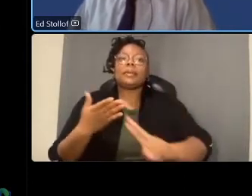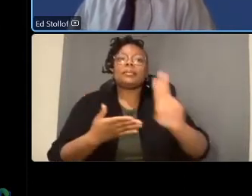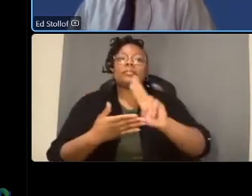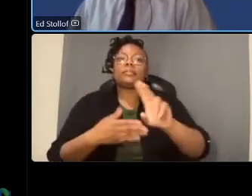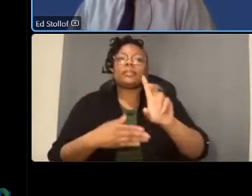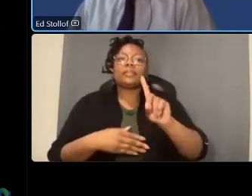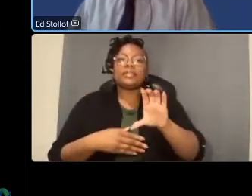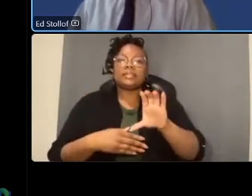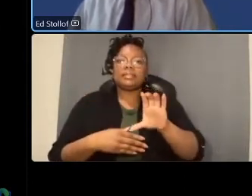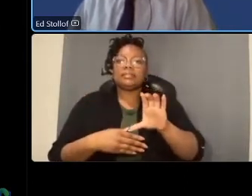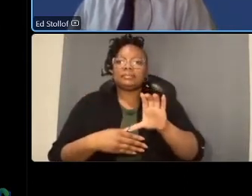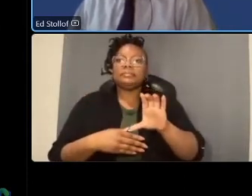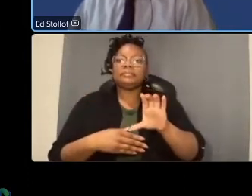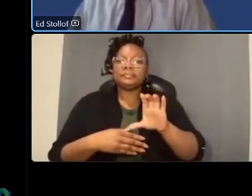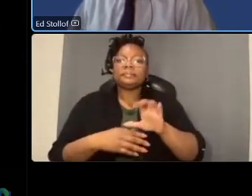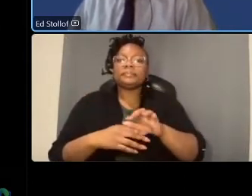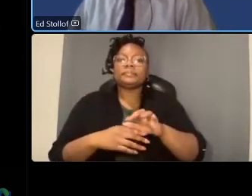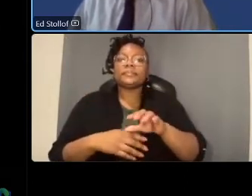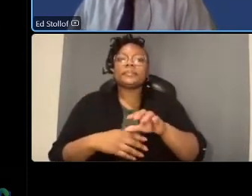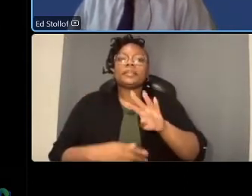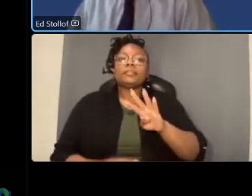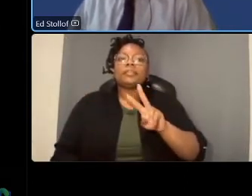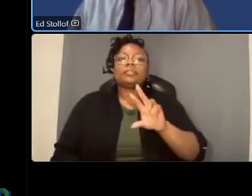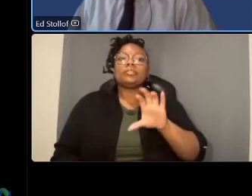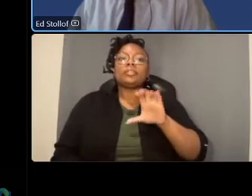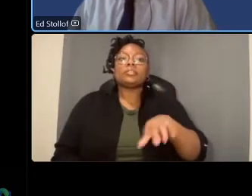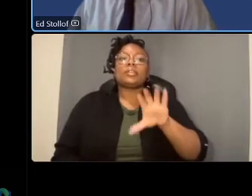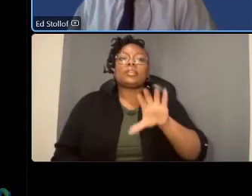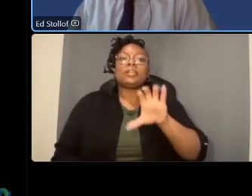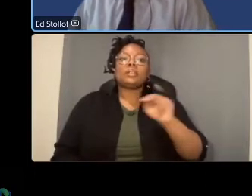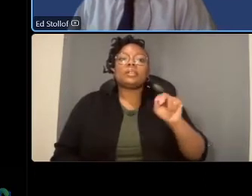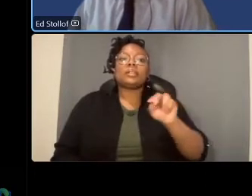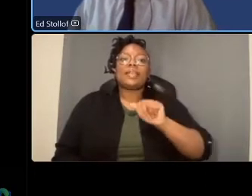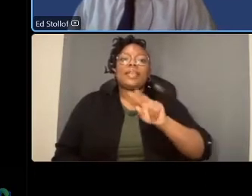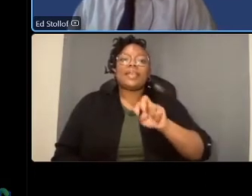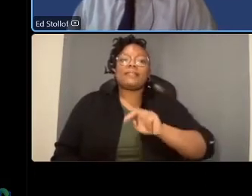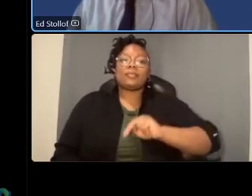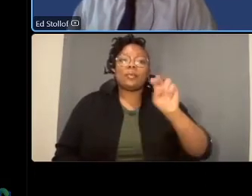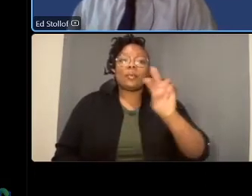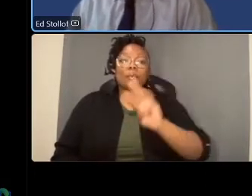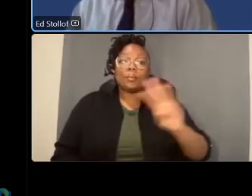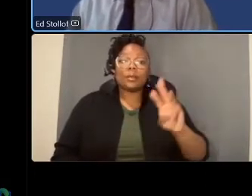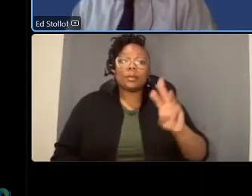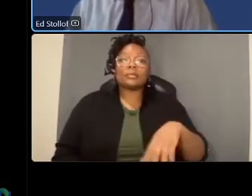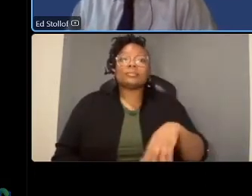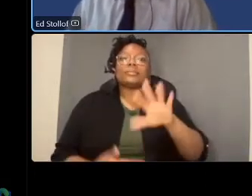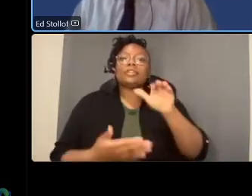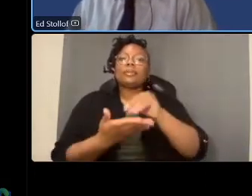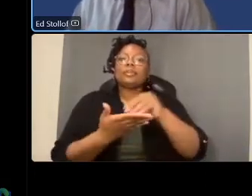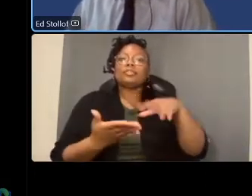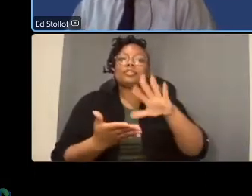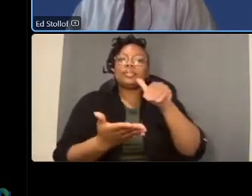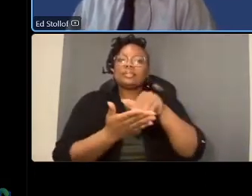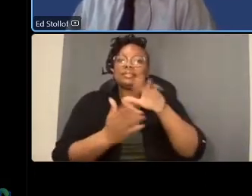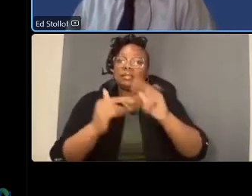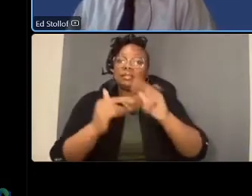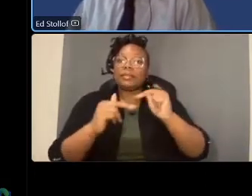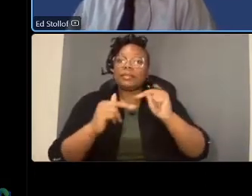of columbia 4200 connecticut avenue northwest it will be in the student center building third floor